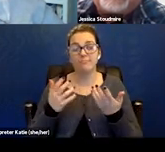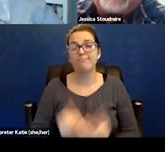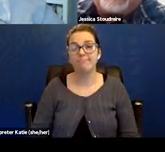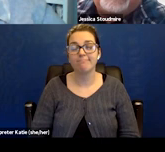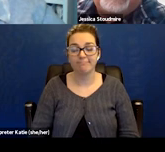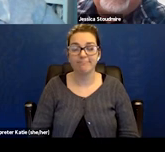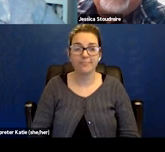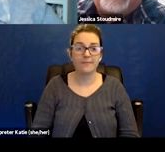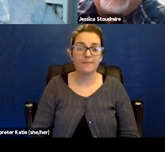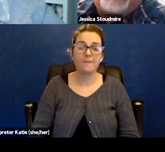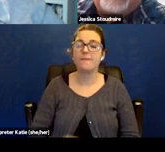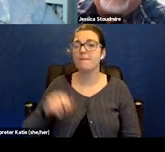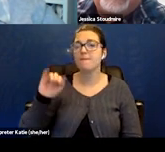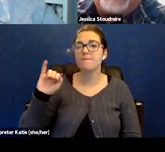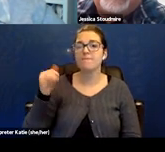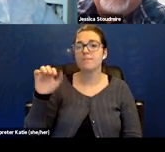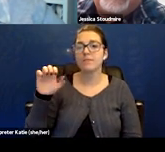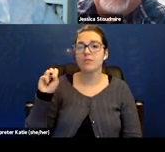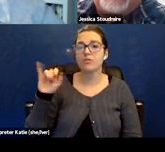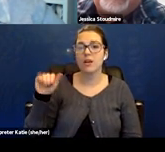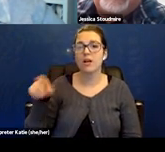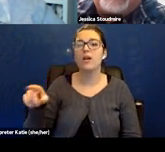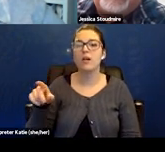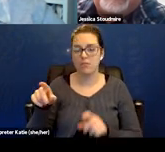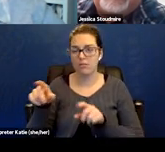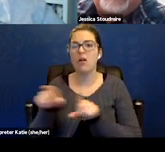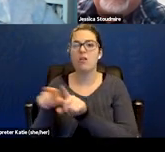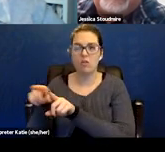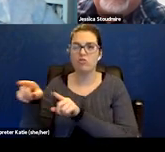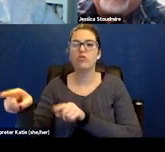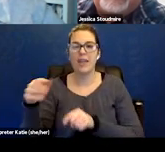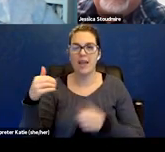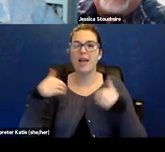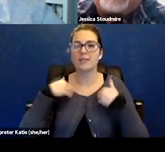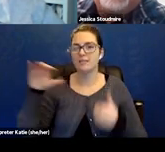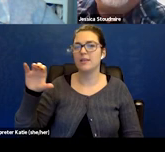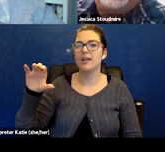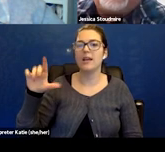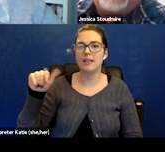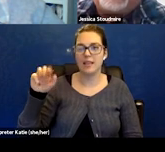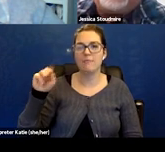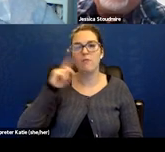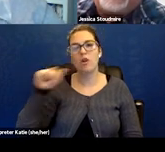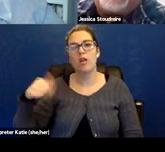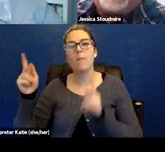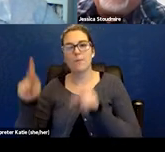I know that Jessica also is assisted and has a pending claim for an individual with long COVID who,